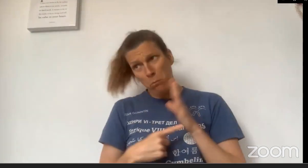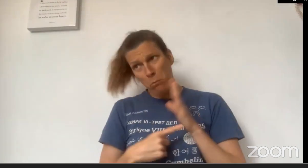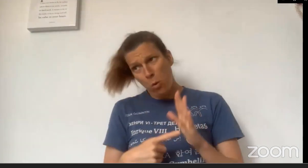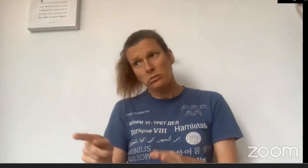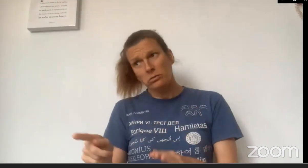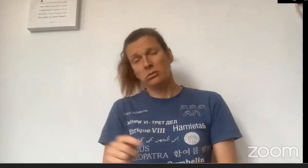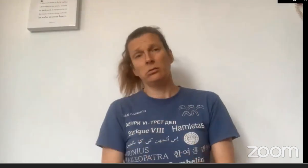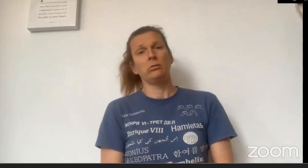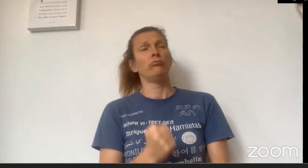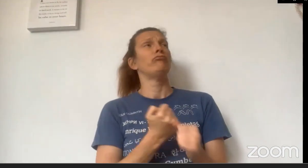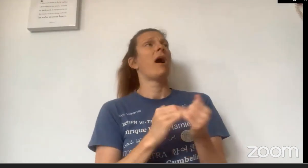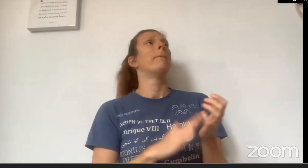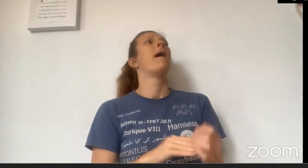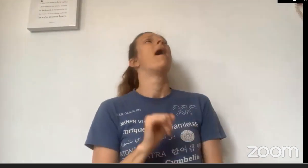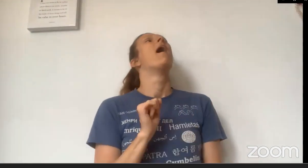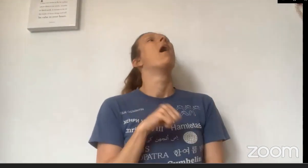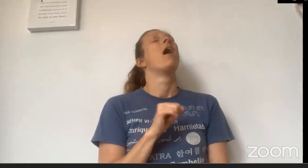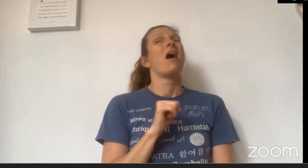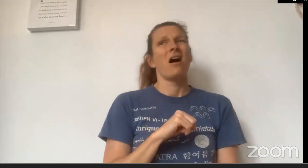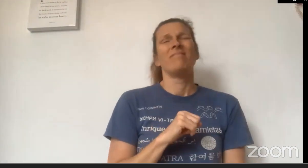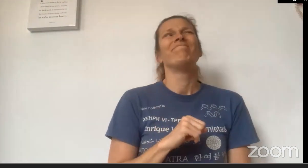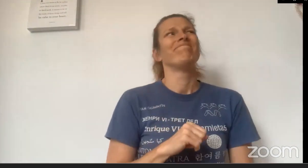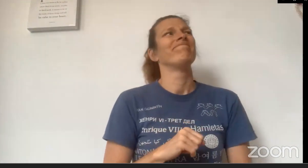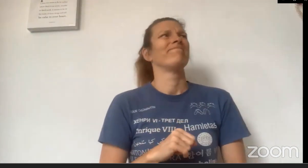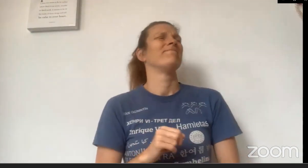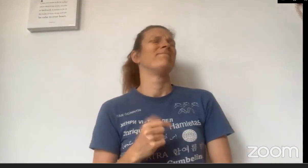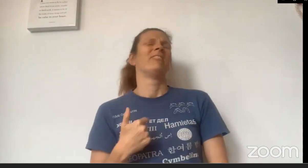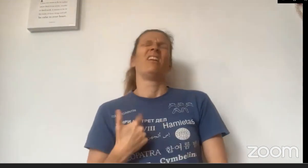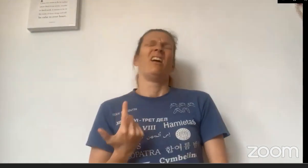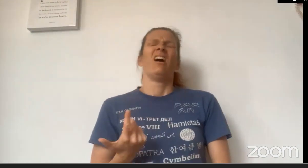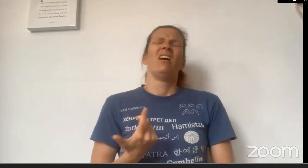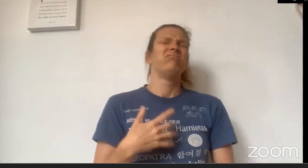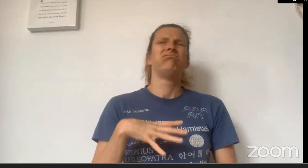It's really important." Grandma agreed,